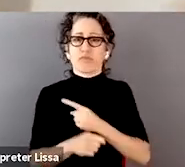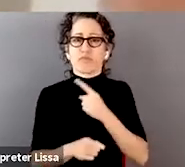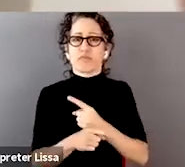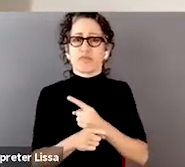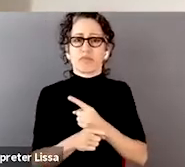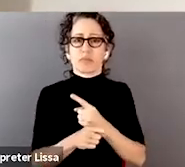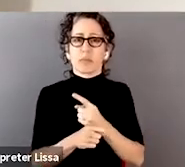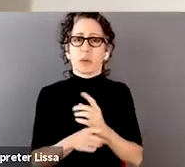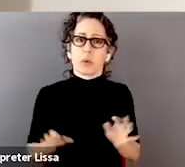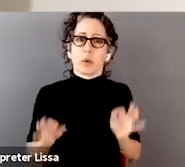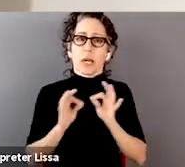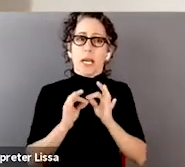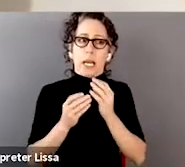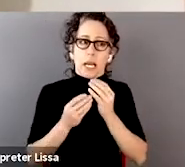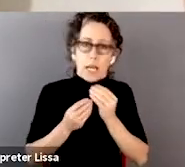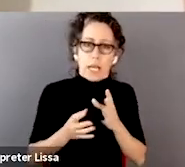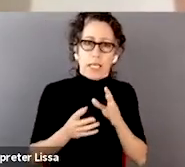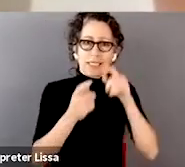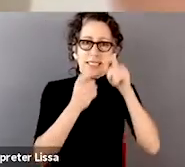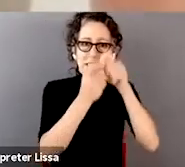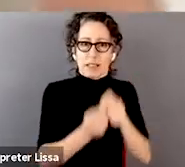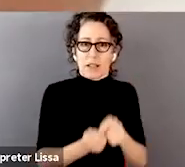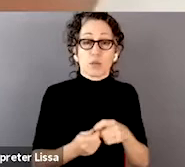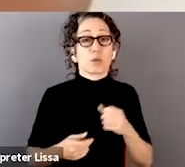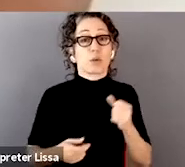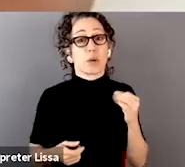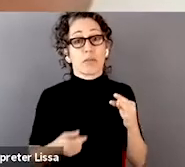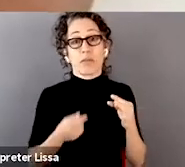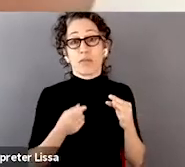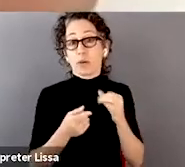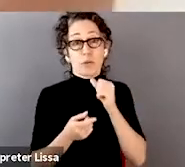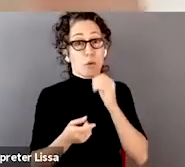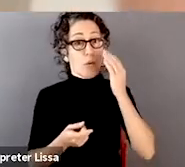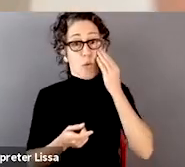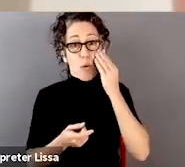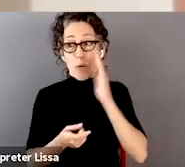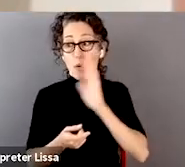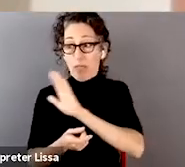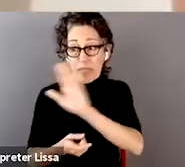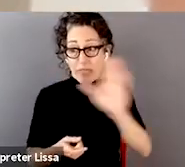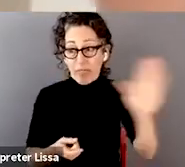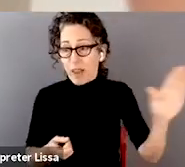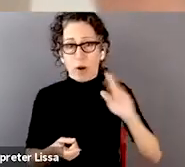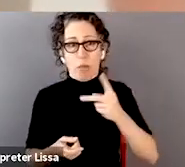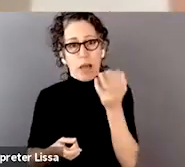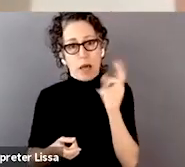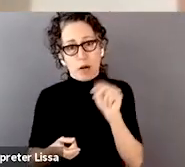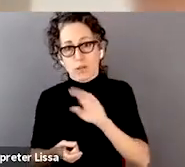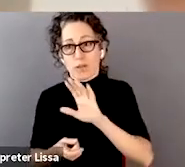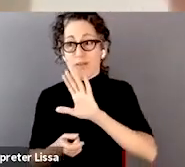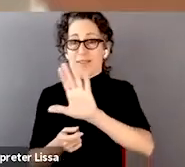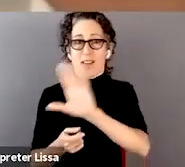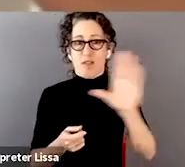And I think if you don't, if you're not aware of those things, then it can be really hard to design a system